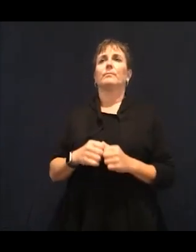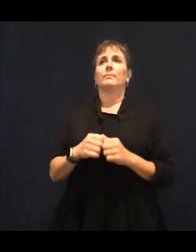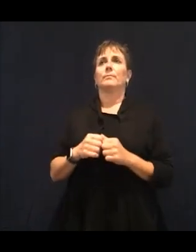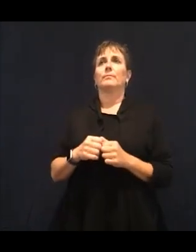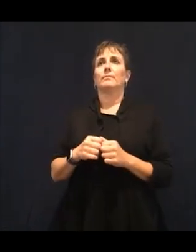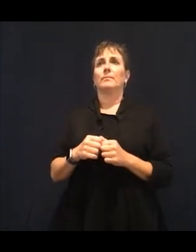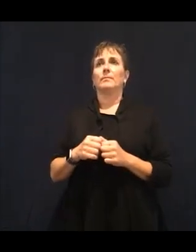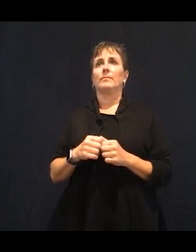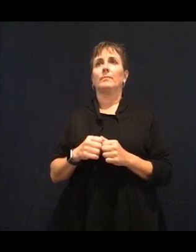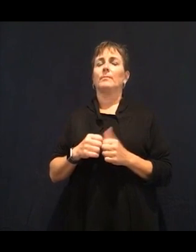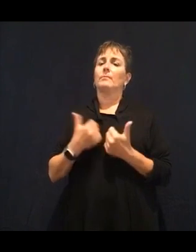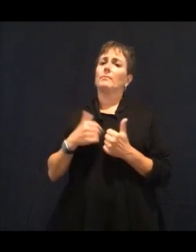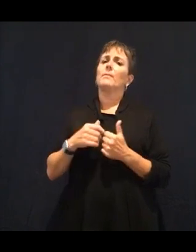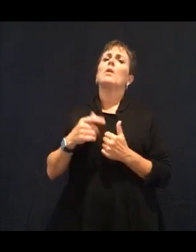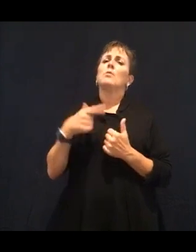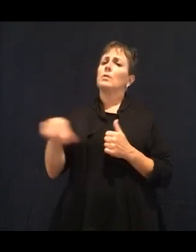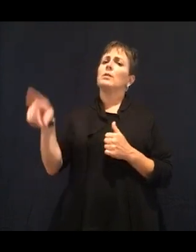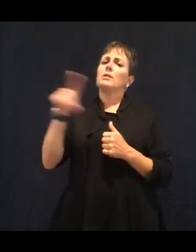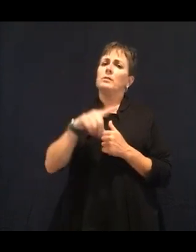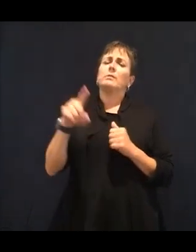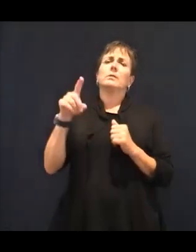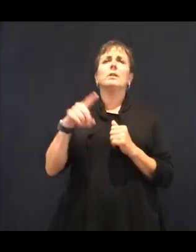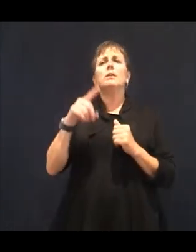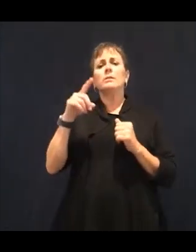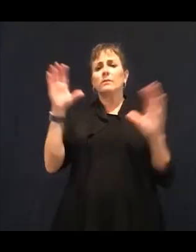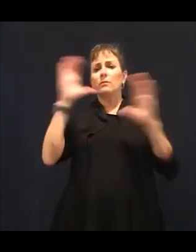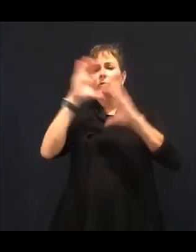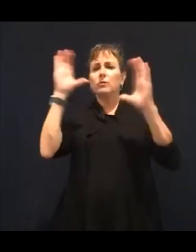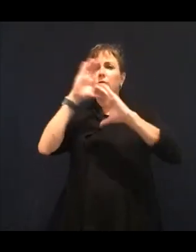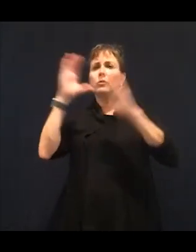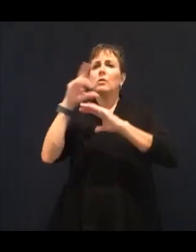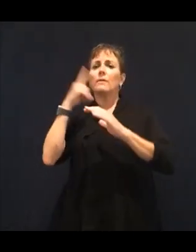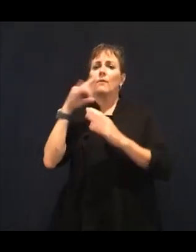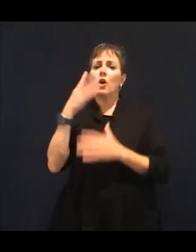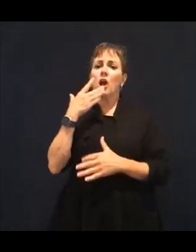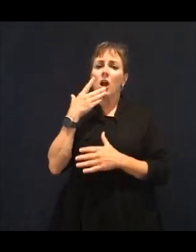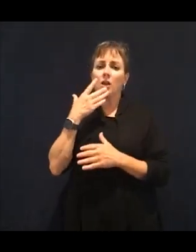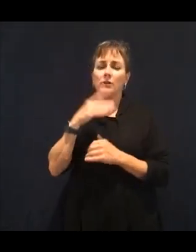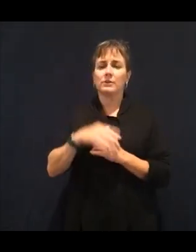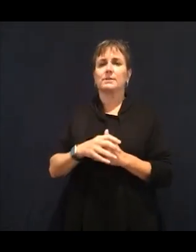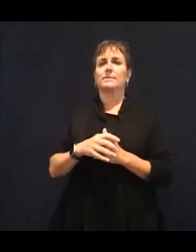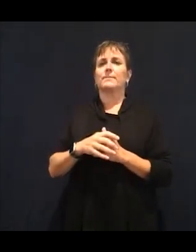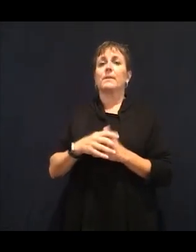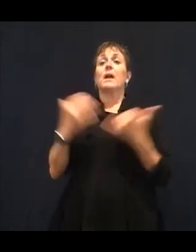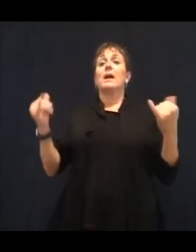but not least, tip number 10 is that